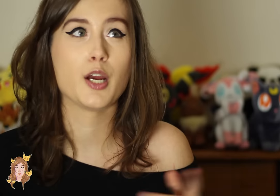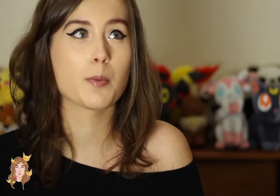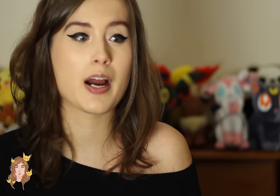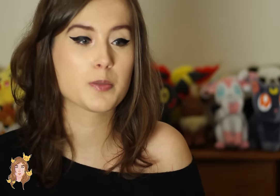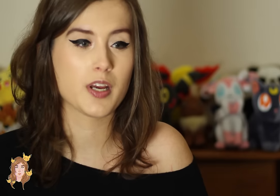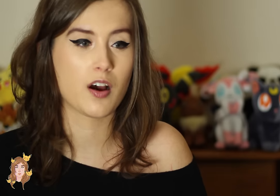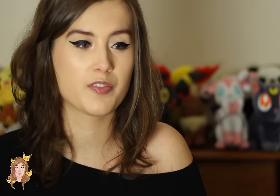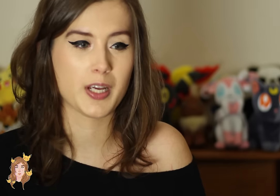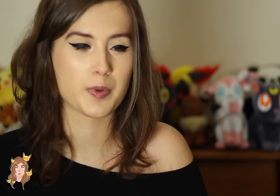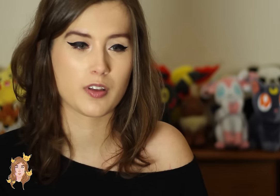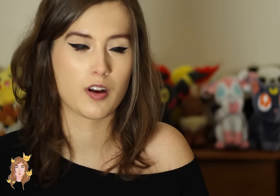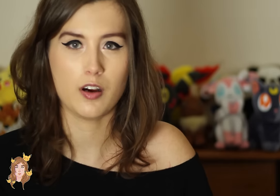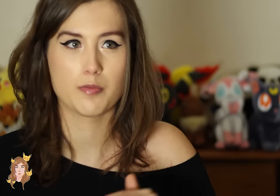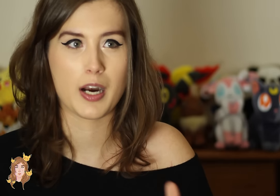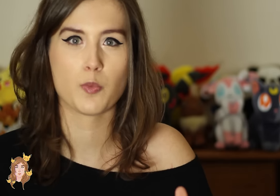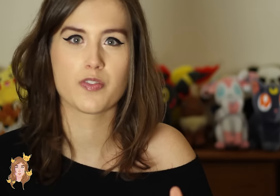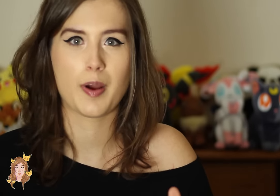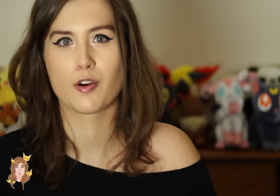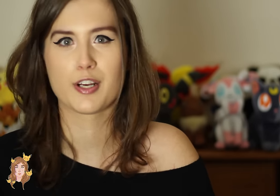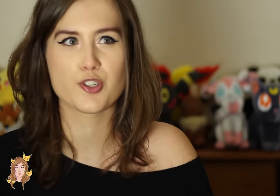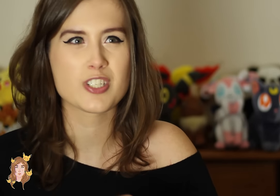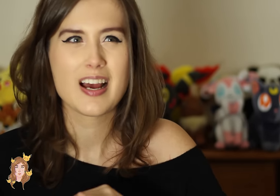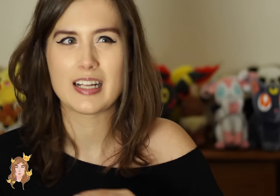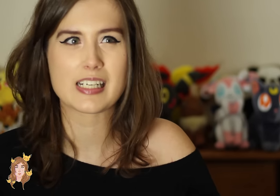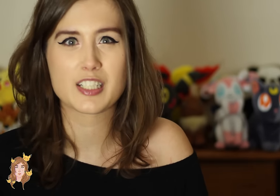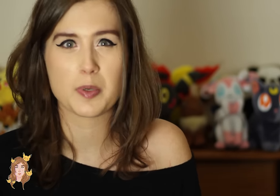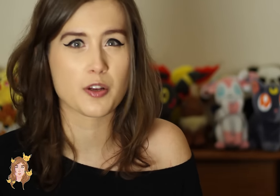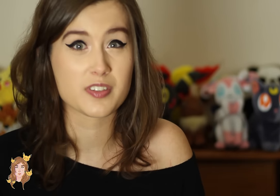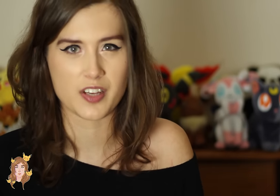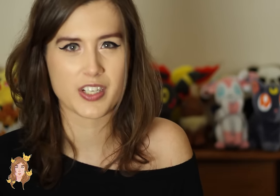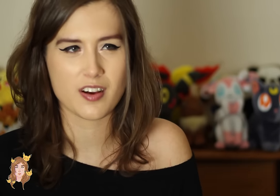It reminded me of the episode of Mighty Morphin Power Rangers - I think it’s episode seven